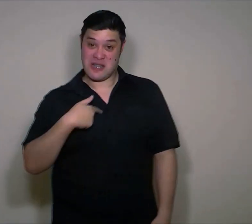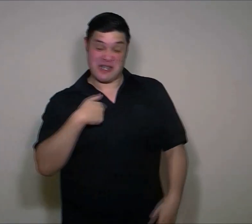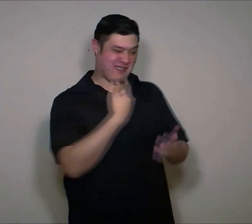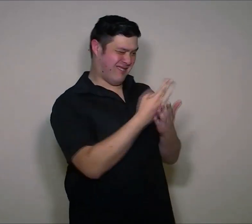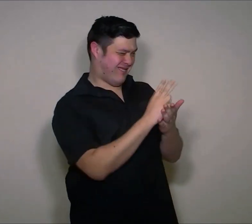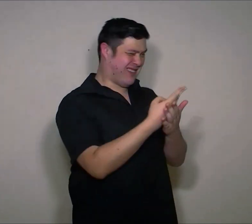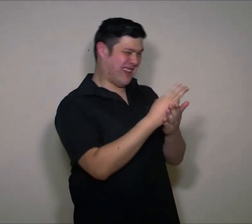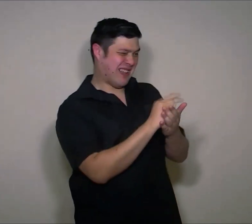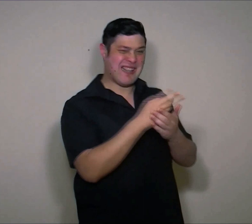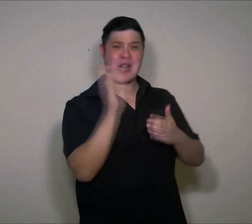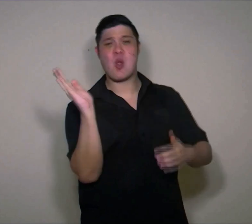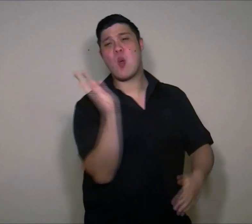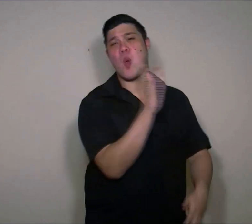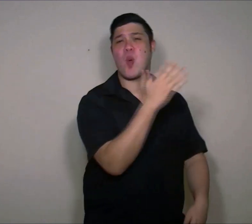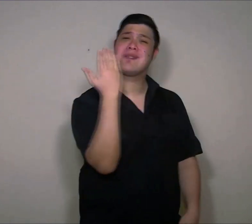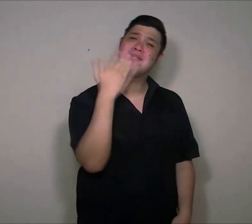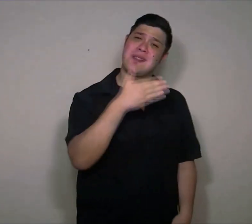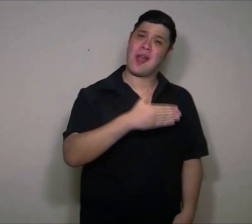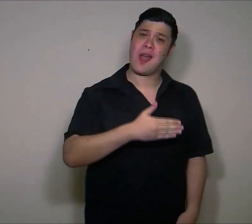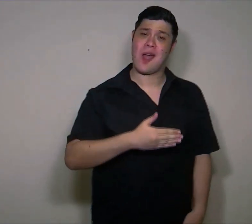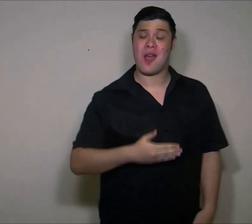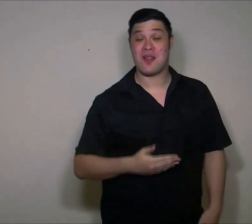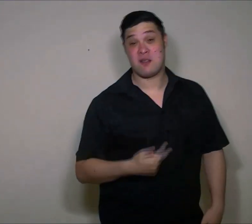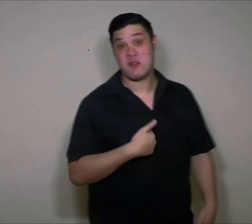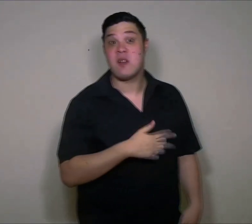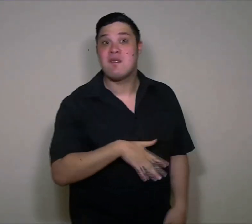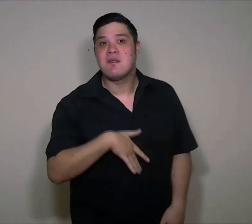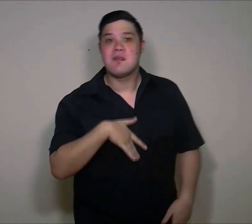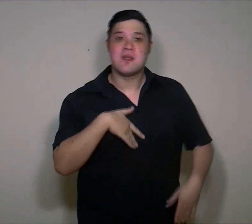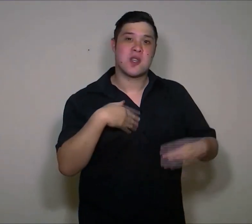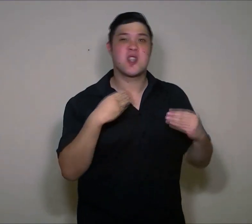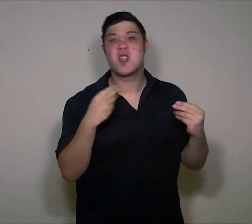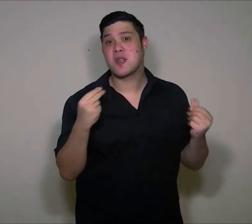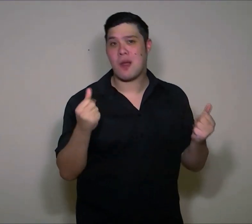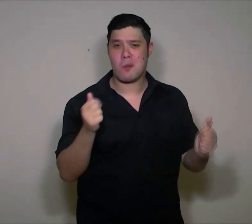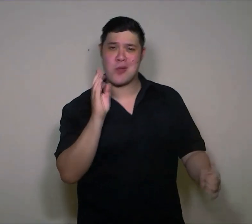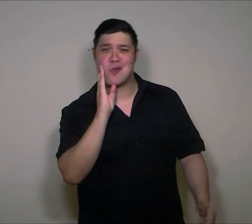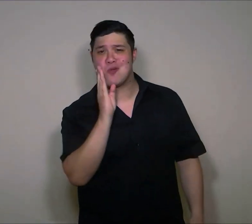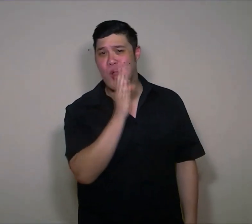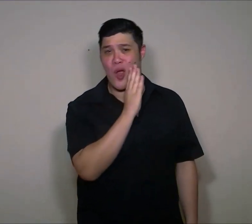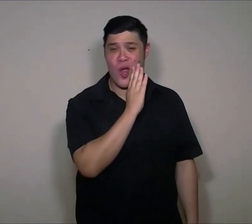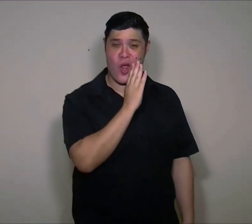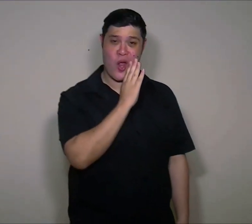I tossed and turned the whole night long Kept feeling like somethings wrong